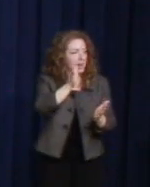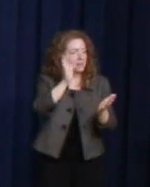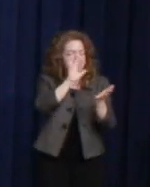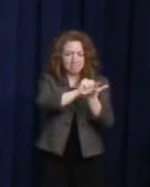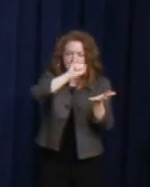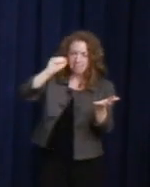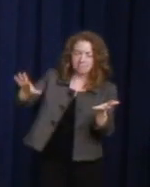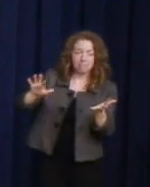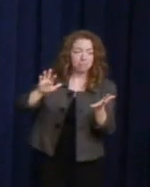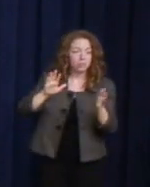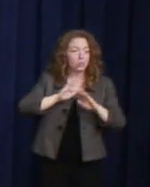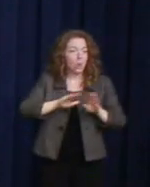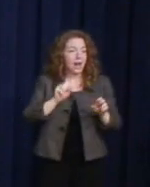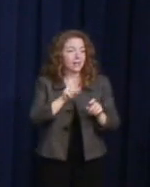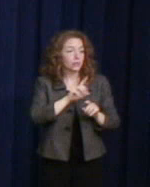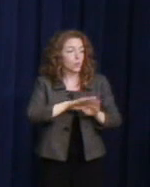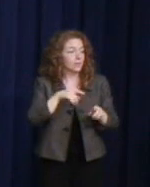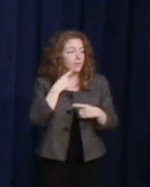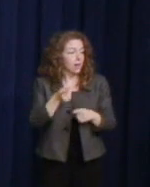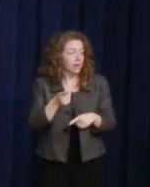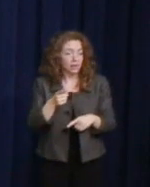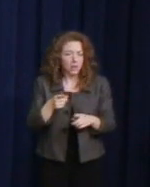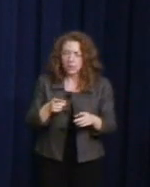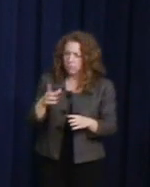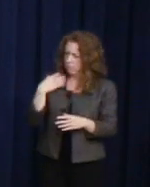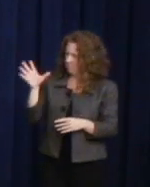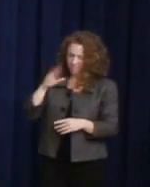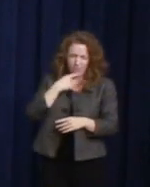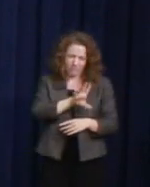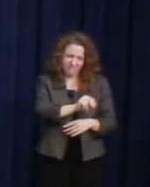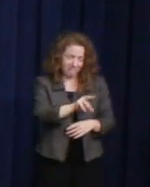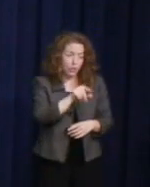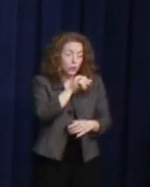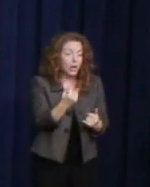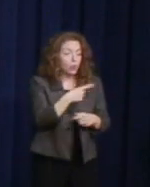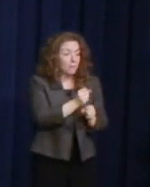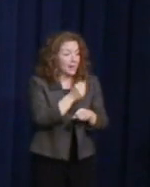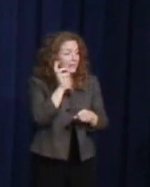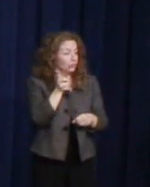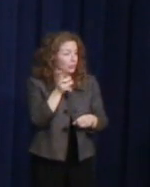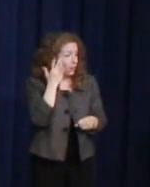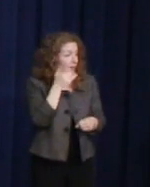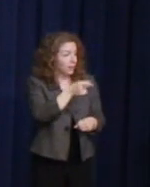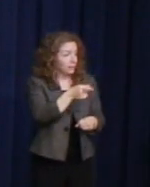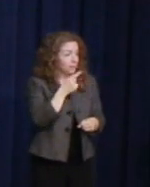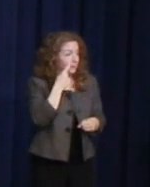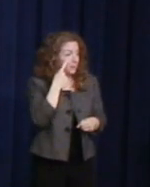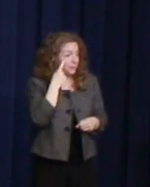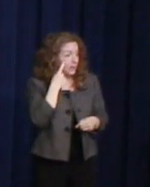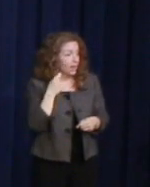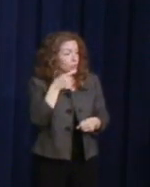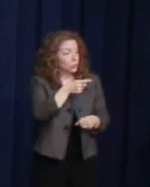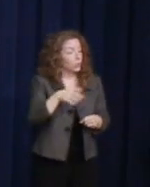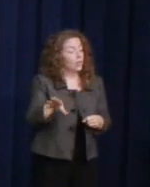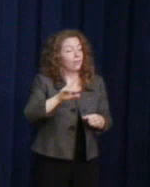I said, "No, today you are making history because you are taking your first vote in favor of a defense bill."